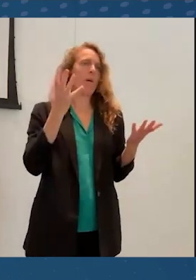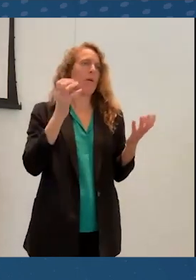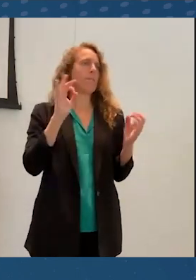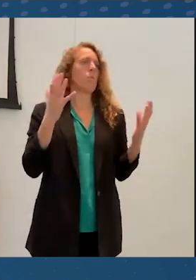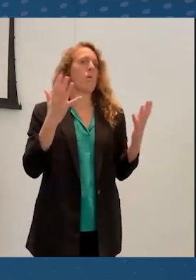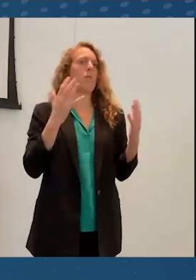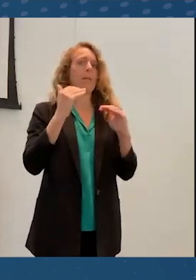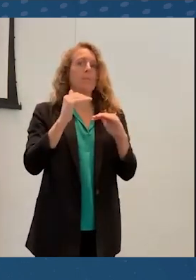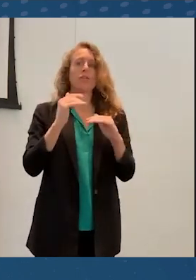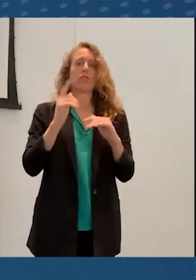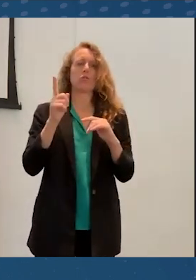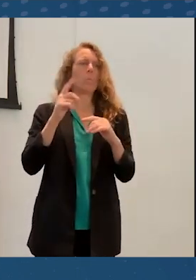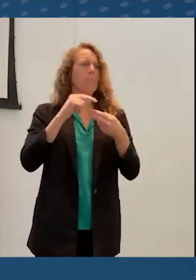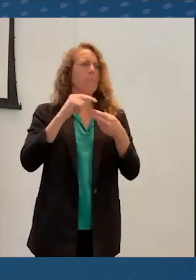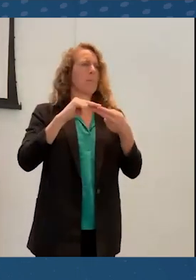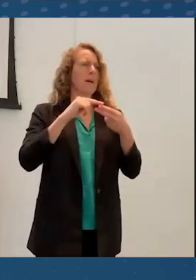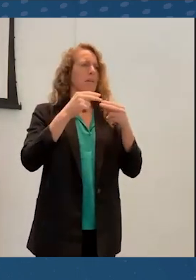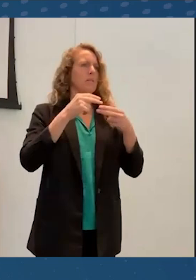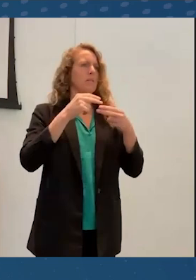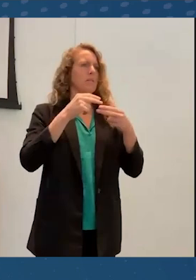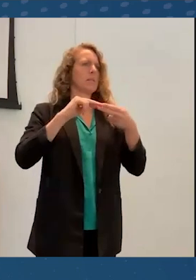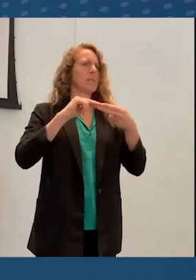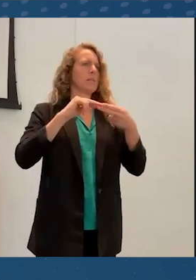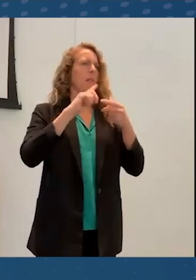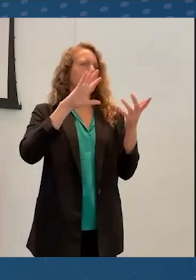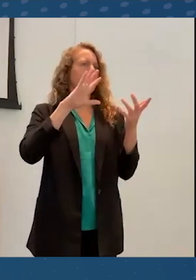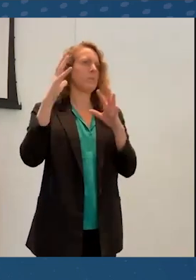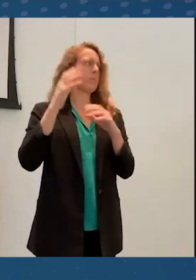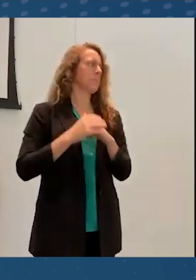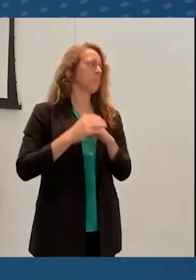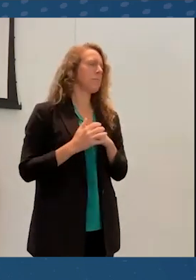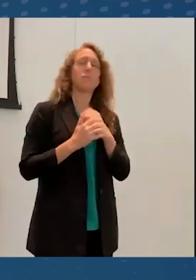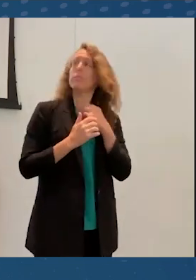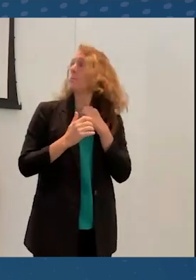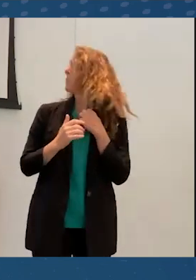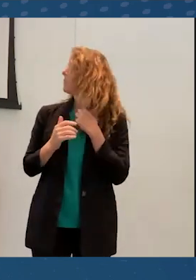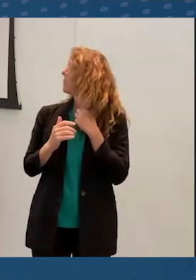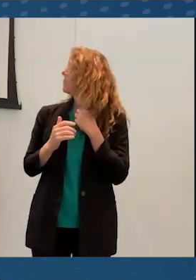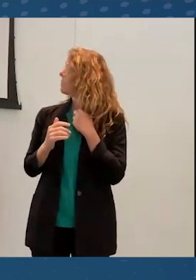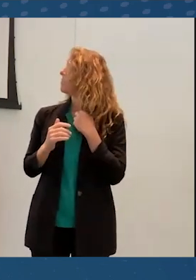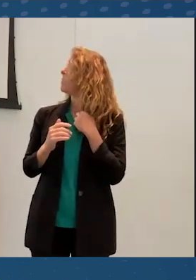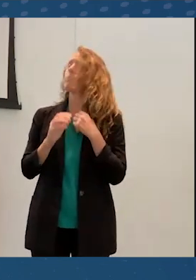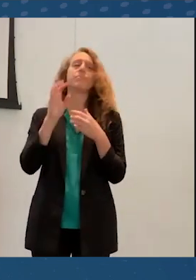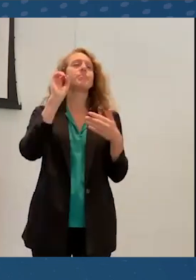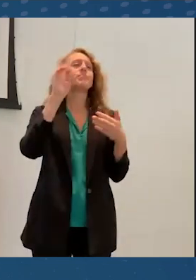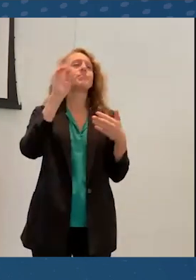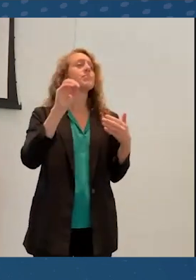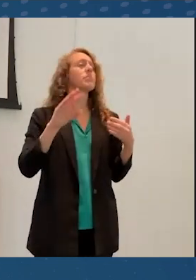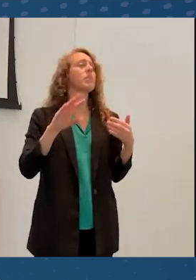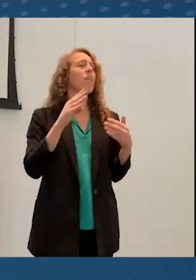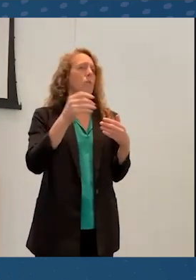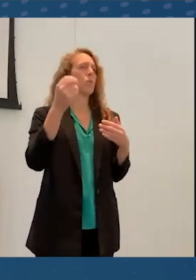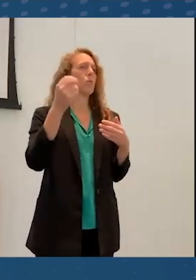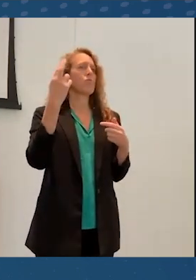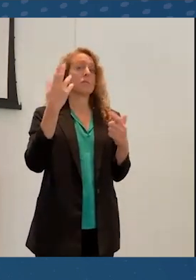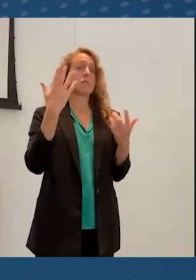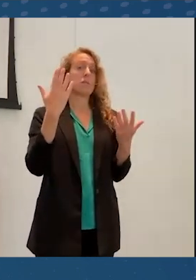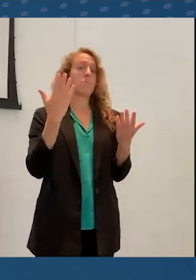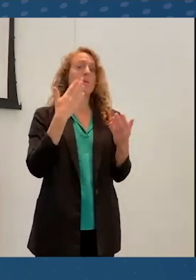My slides are getting a little, here we go. So just to name a few and I think it would be good to continue to generate